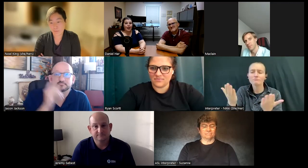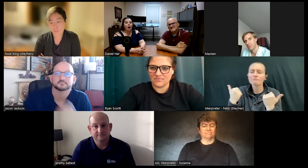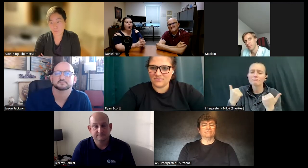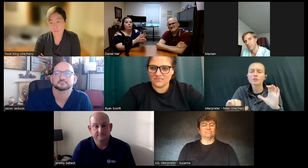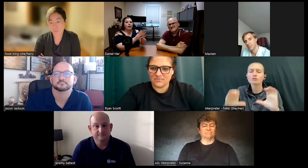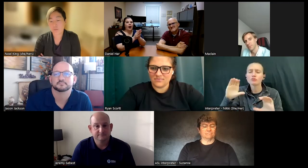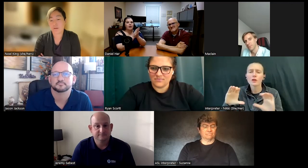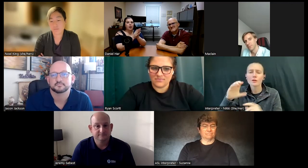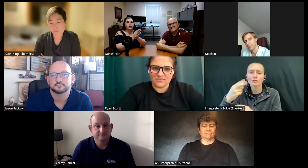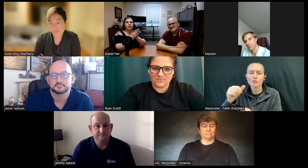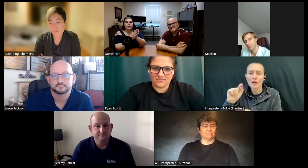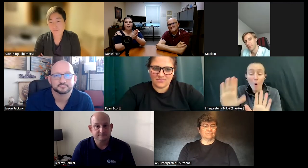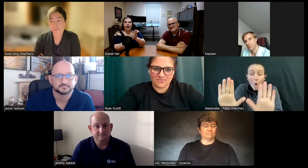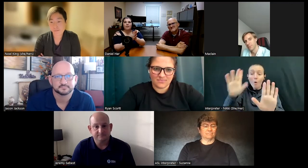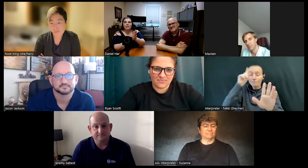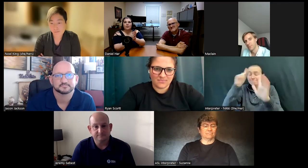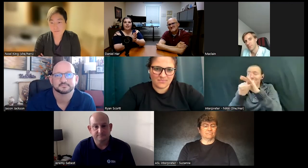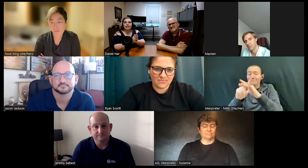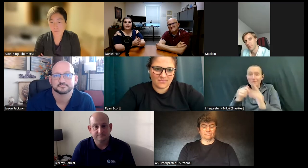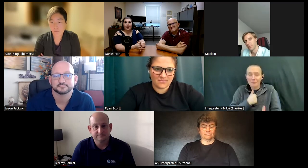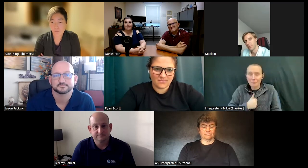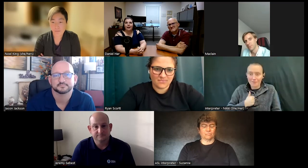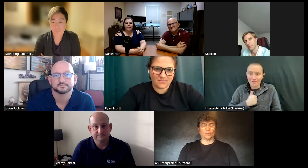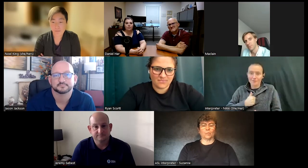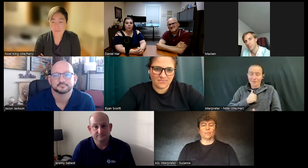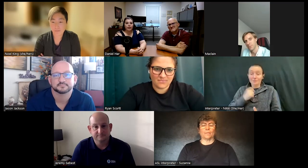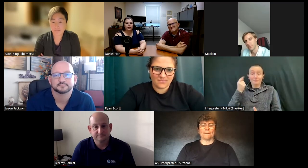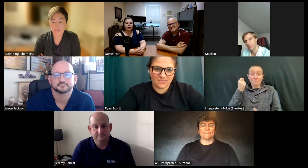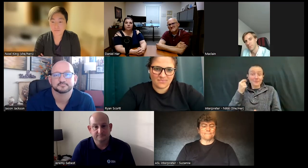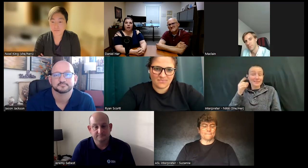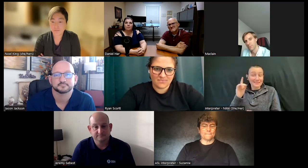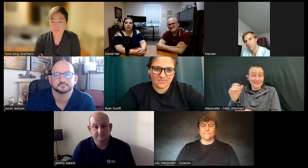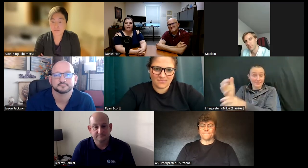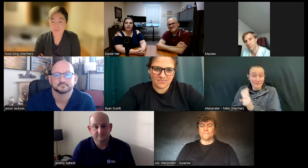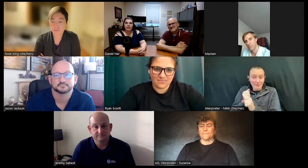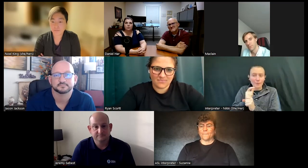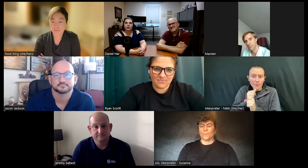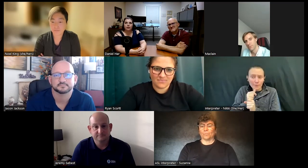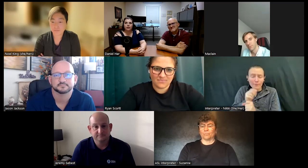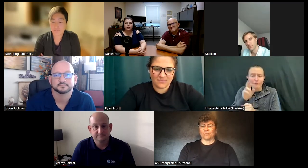chat oh I apologize um we did get um Rick from RIT we are